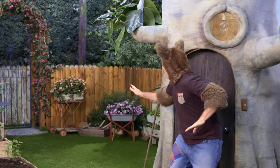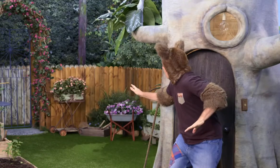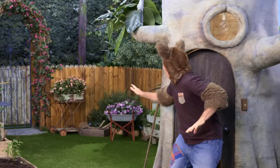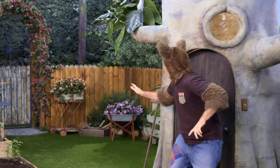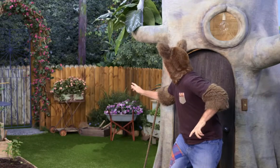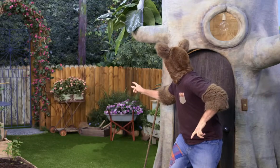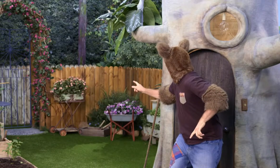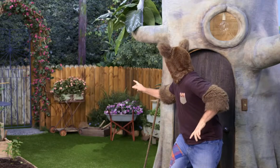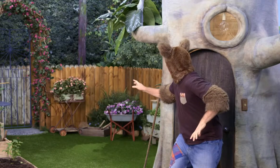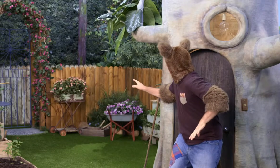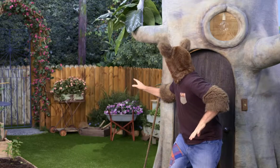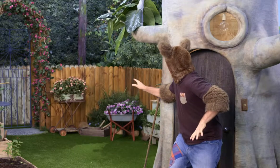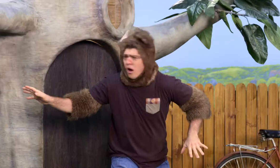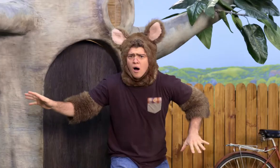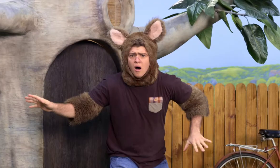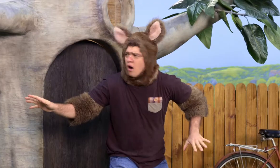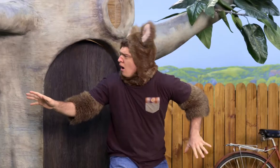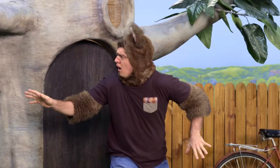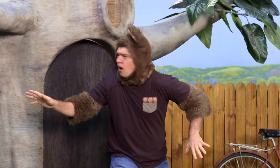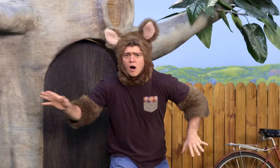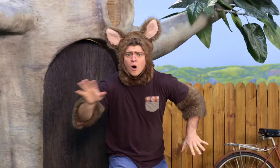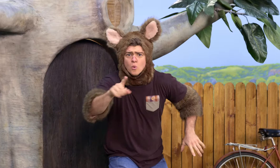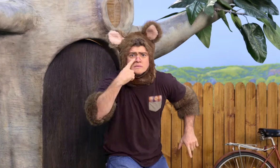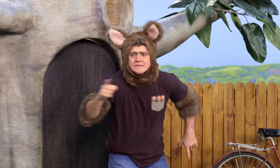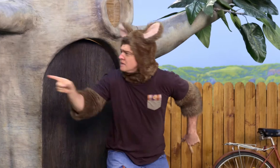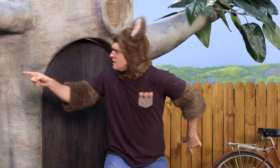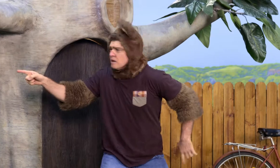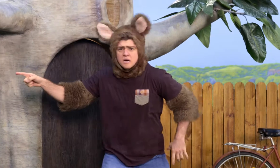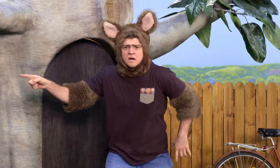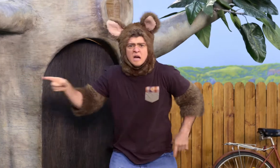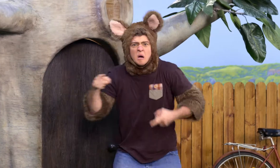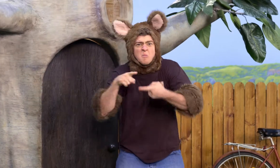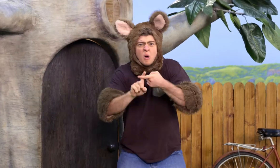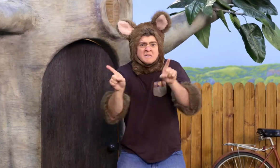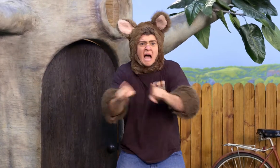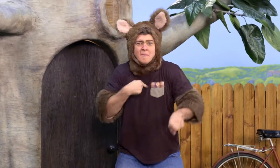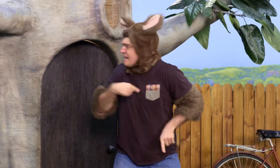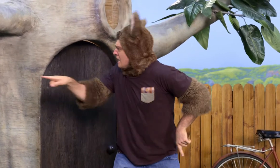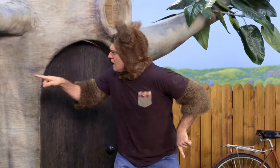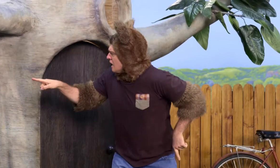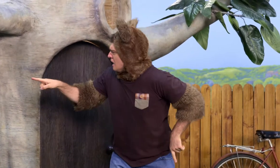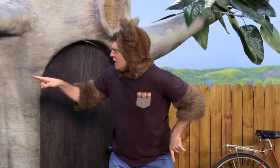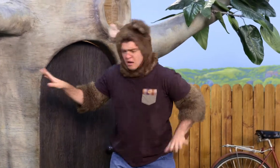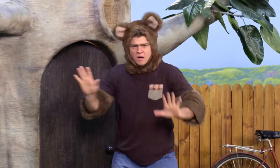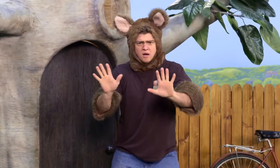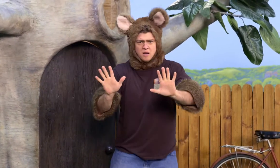Oh... But... Huh? Did you see that? That possum looked just like me!